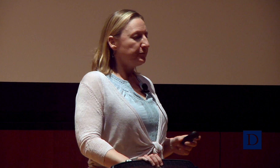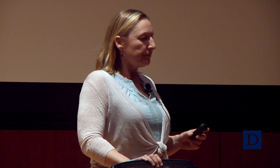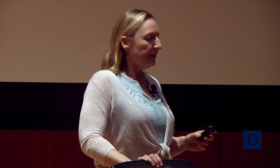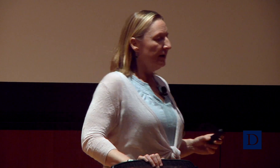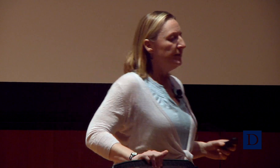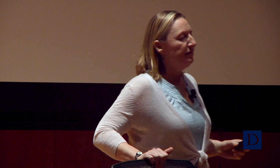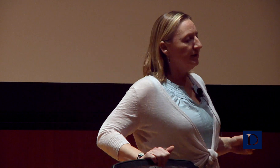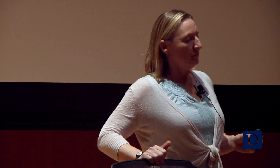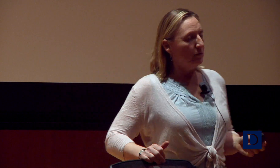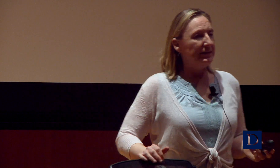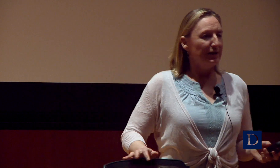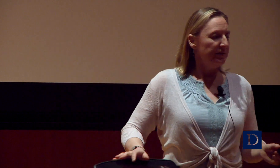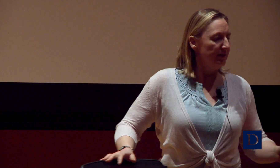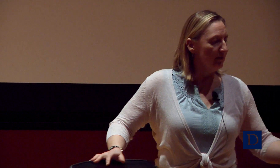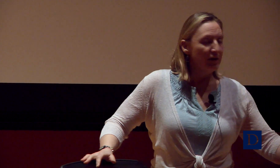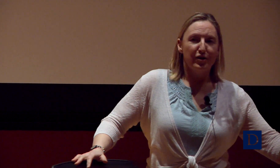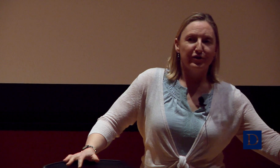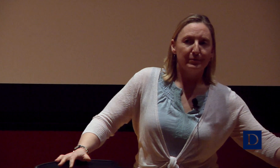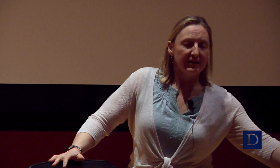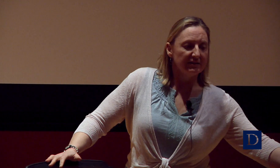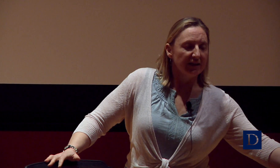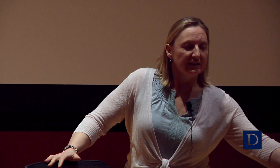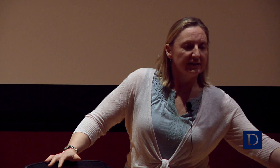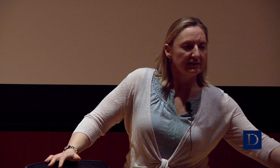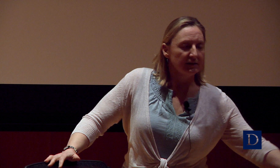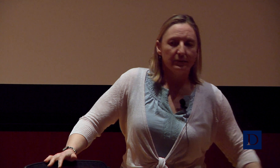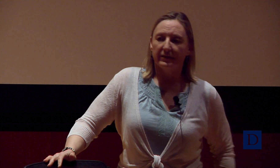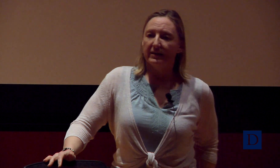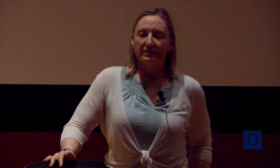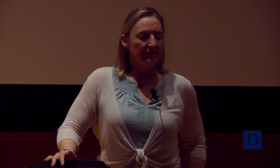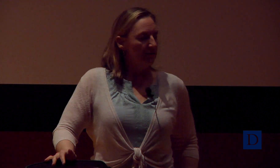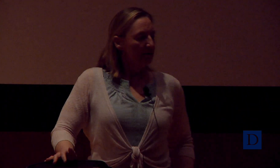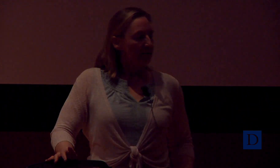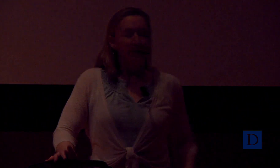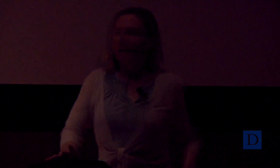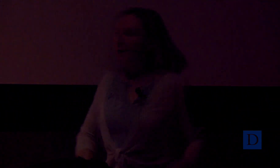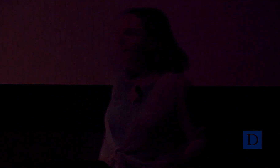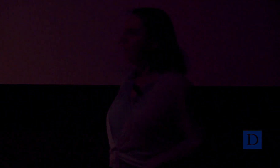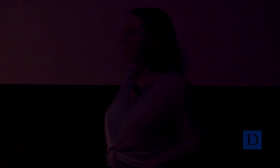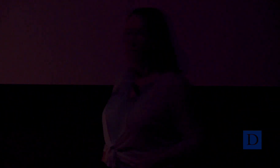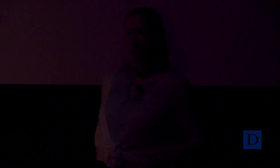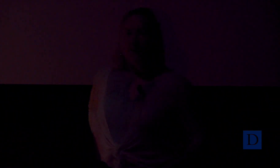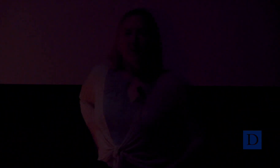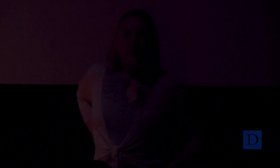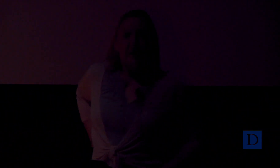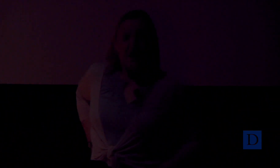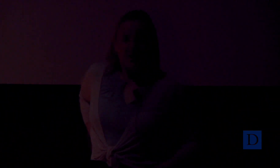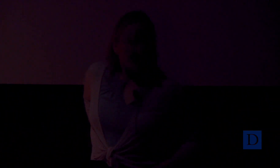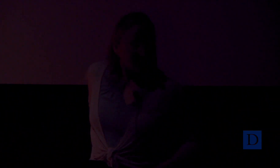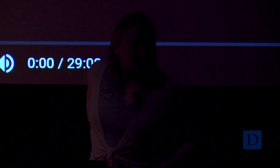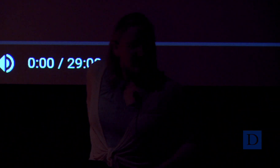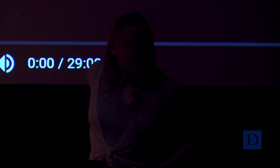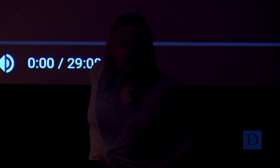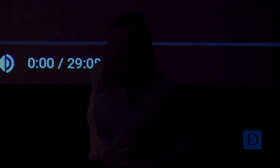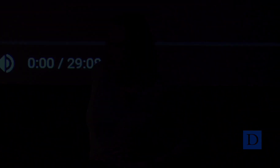We’ll be done with it in thirty minutes, in case that’s not something that’s good for you. Alright, so, enjoy, thank you.